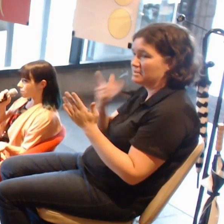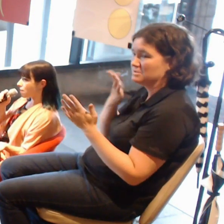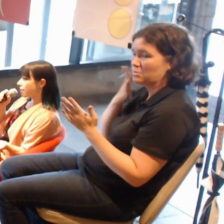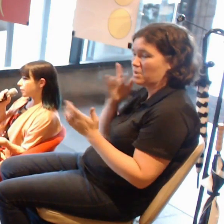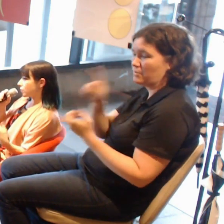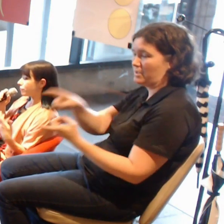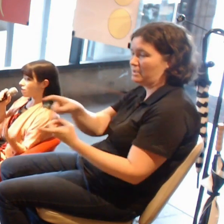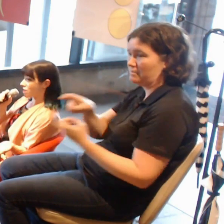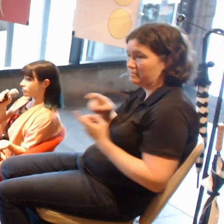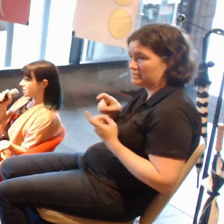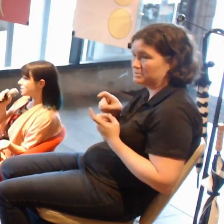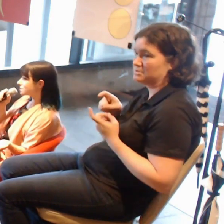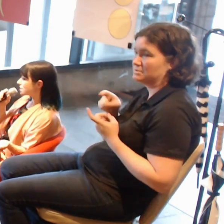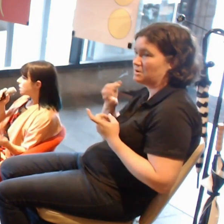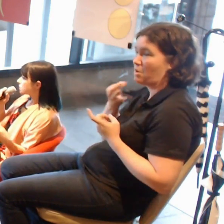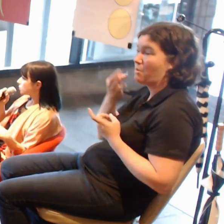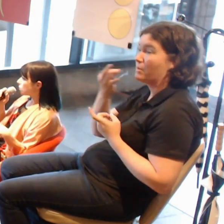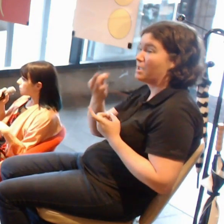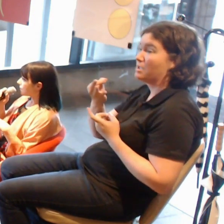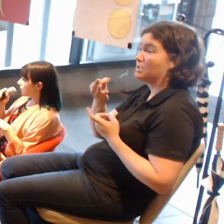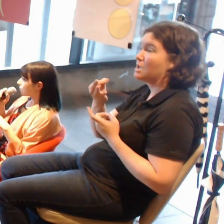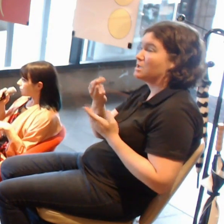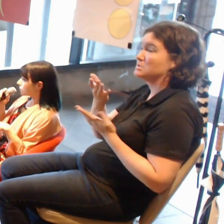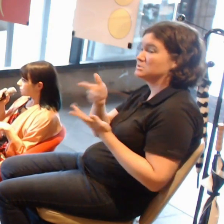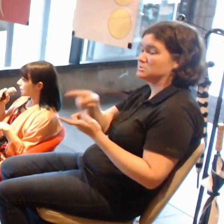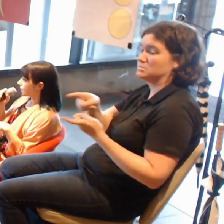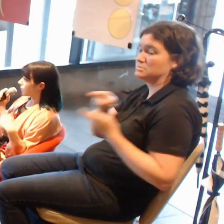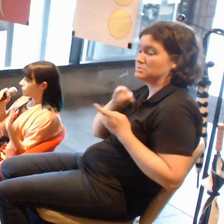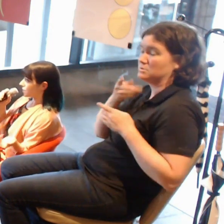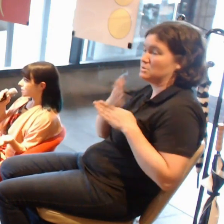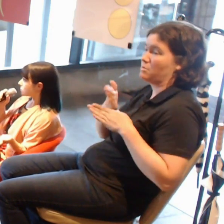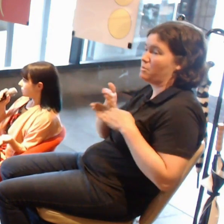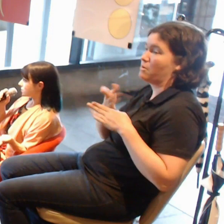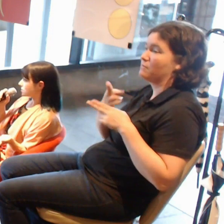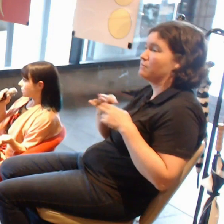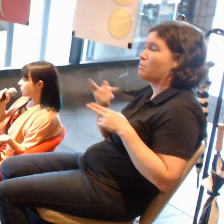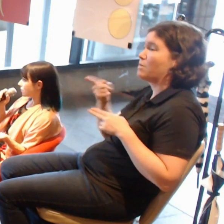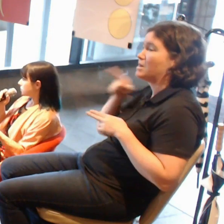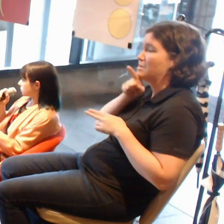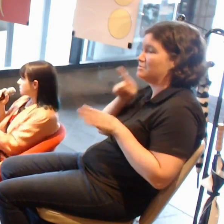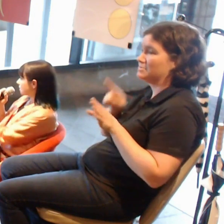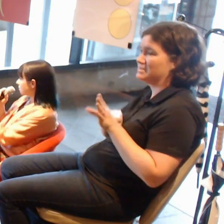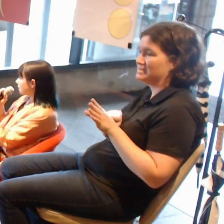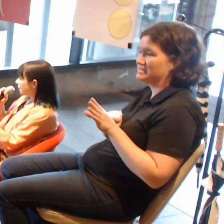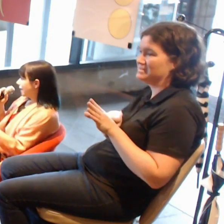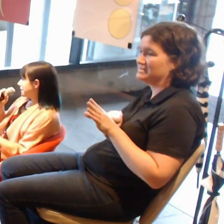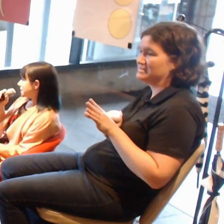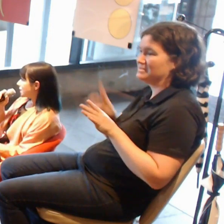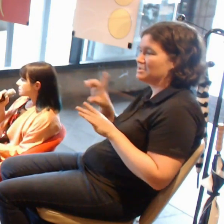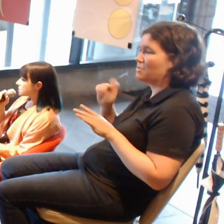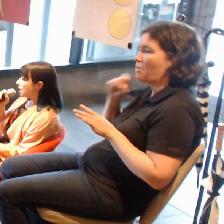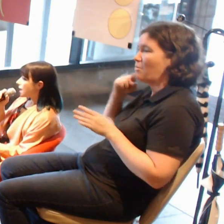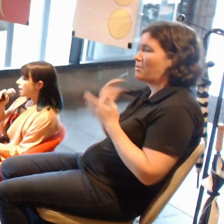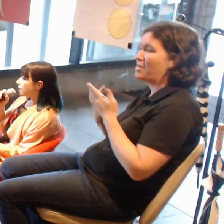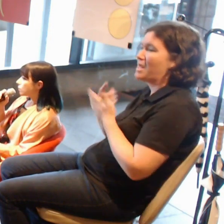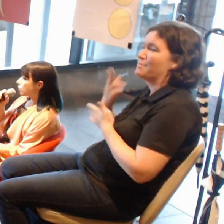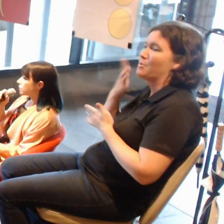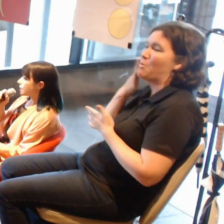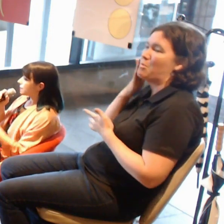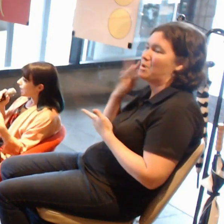100 years, so what might that look like when Oculus Rift is no longer producing headsets? What would they be happy with?